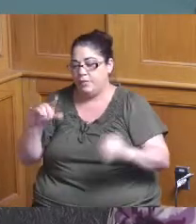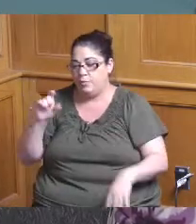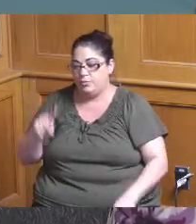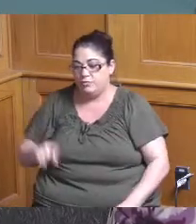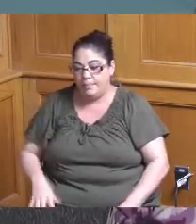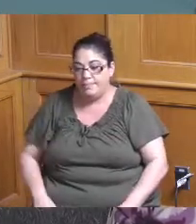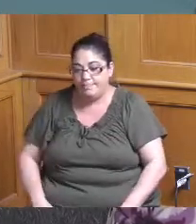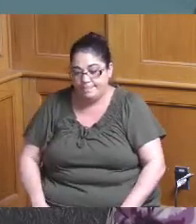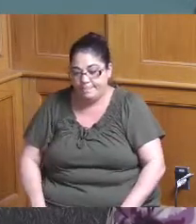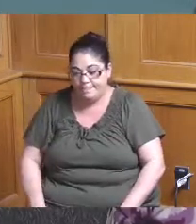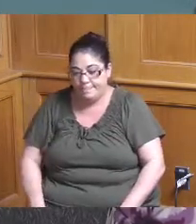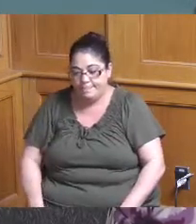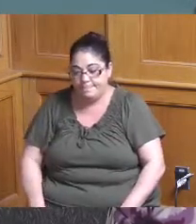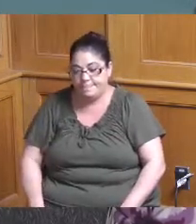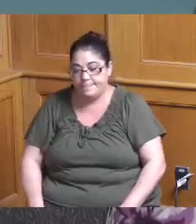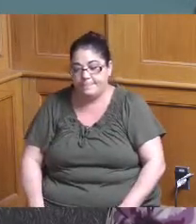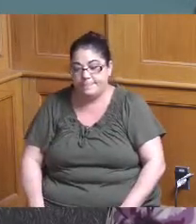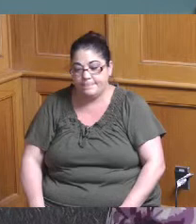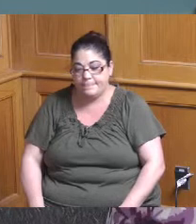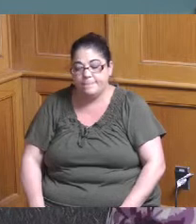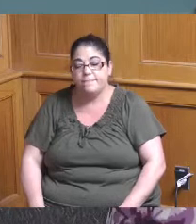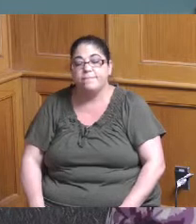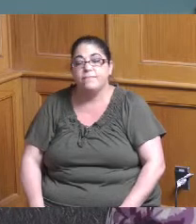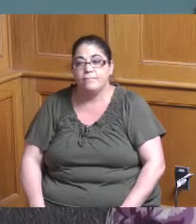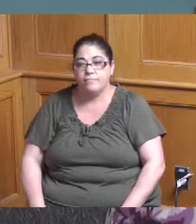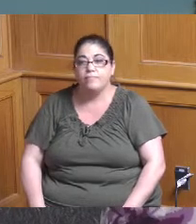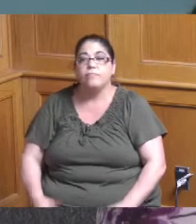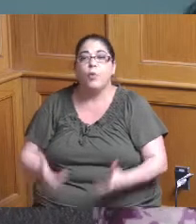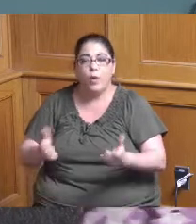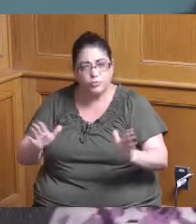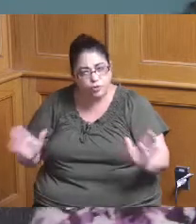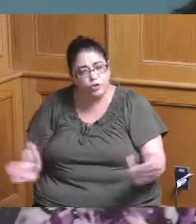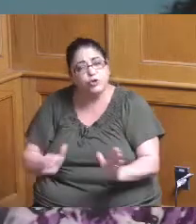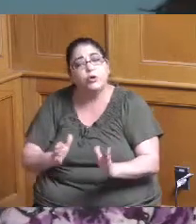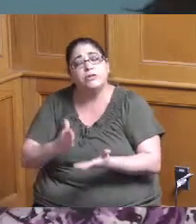while we do encourage the partial I just wanted to make sure that we're not like